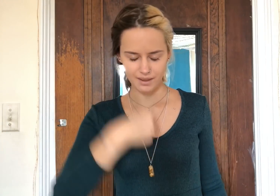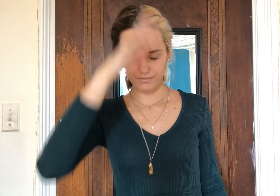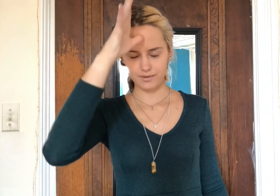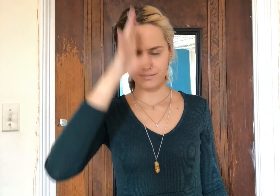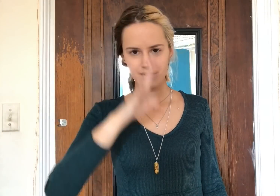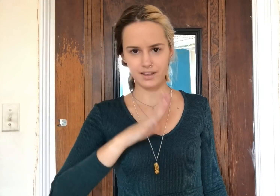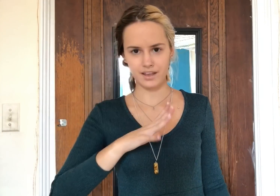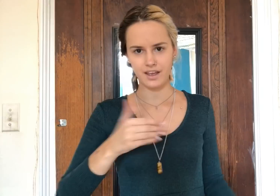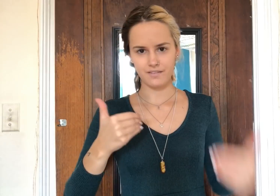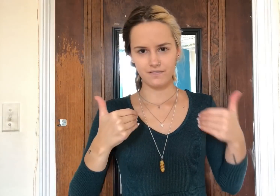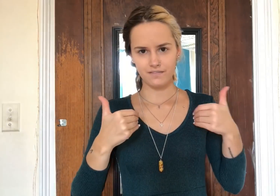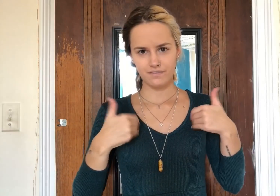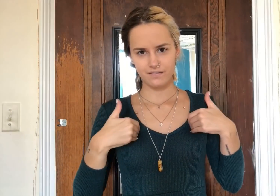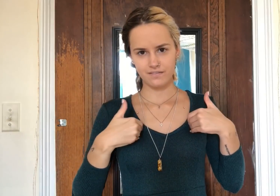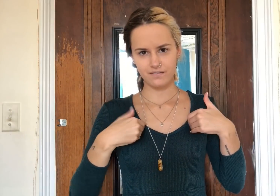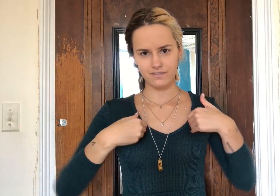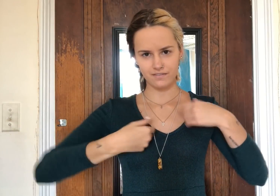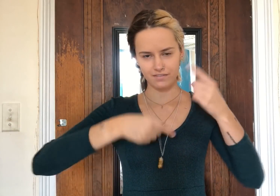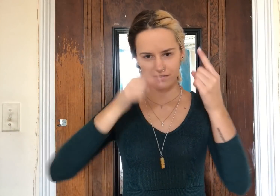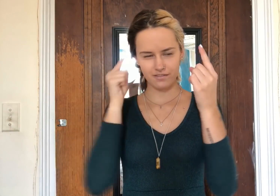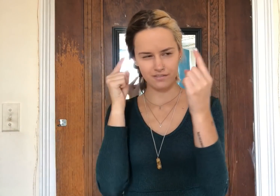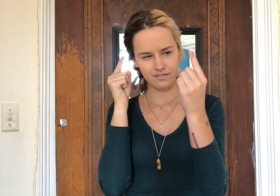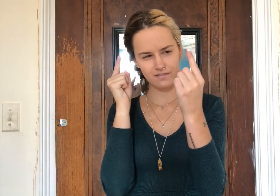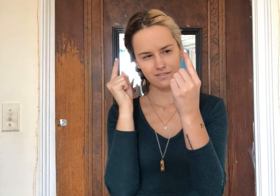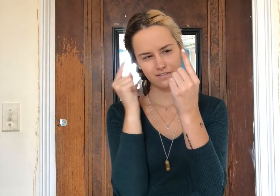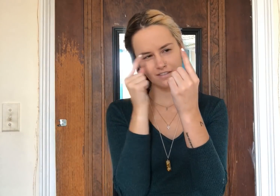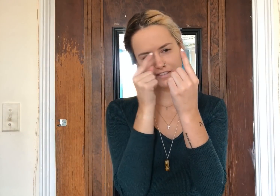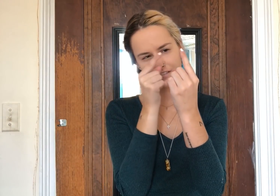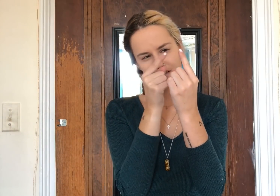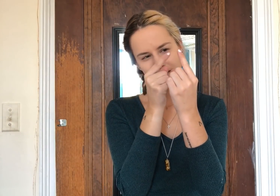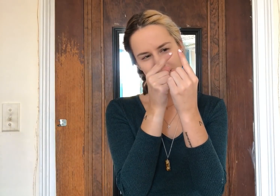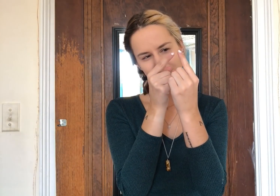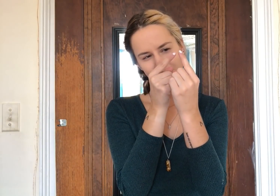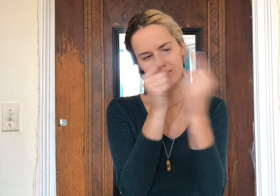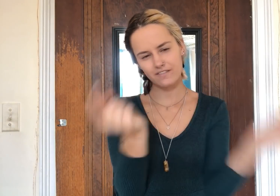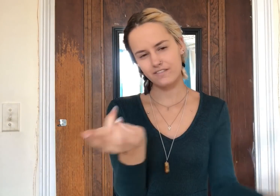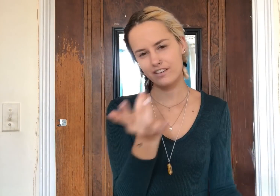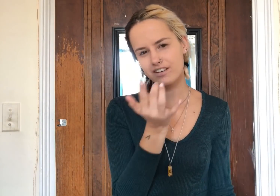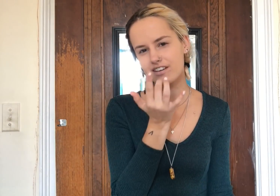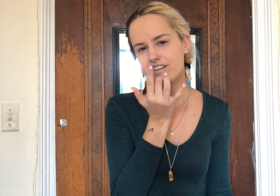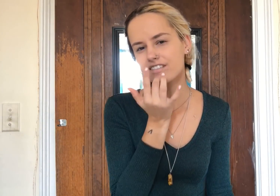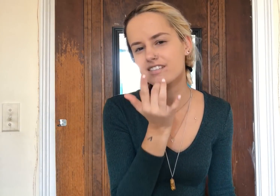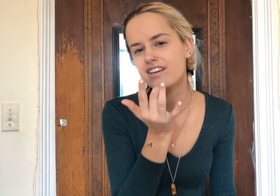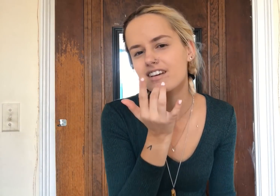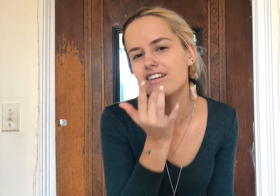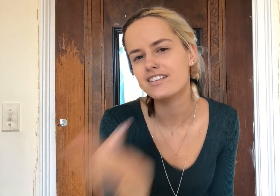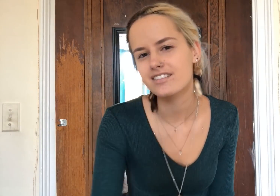I'm a man who's got very specific taste.